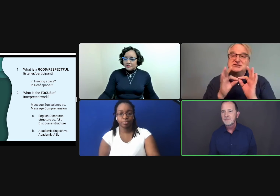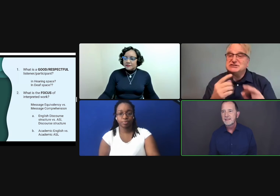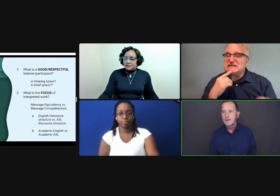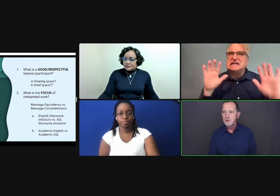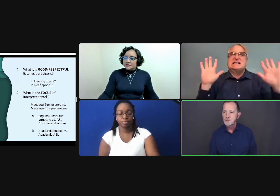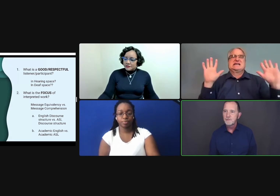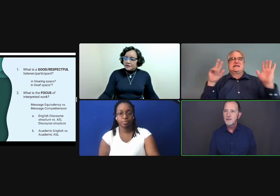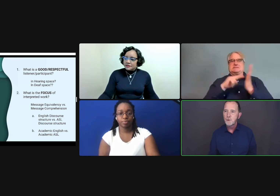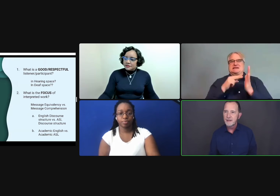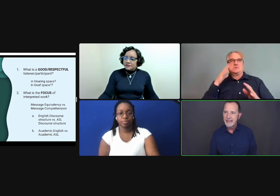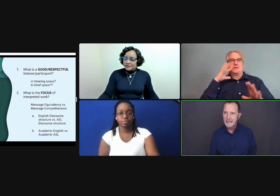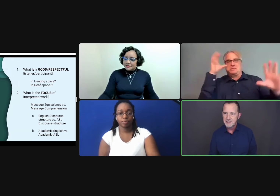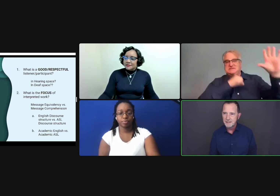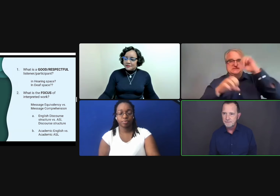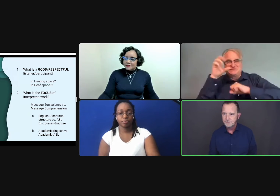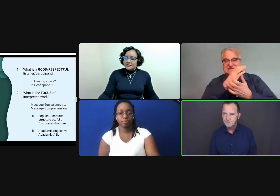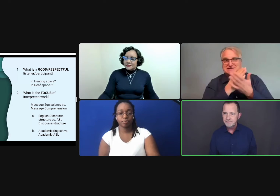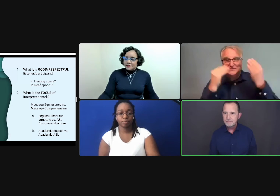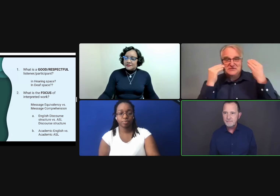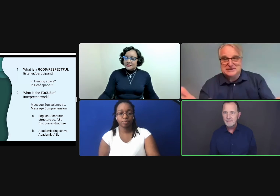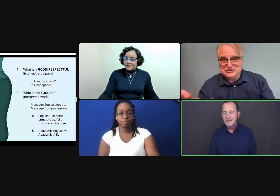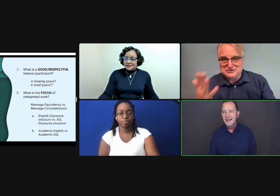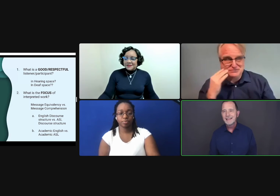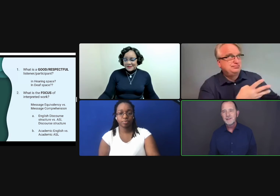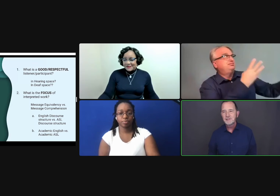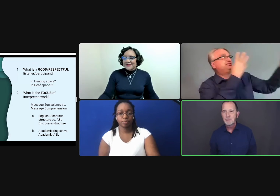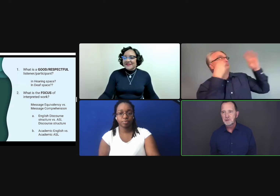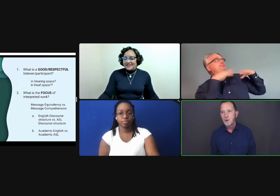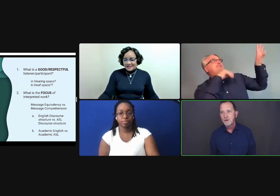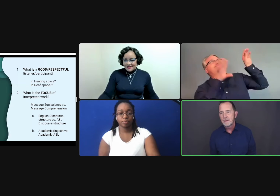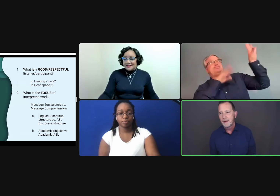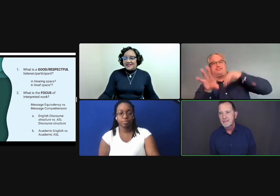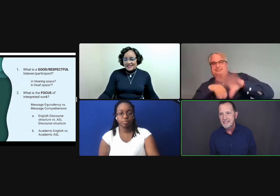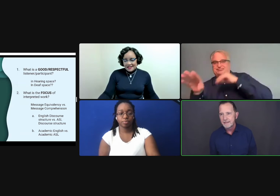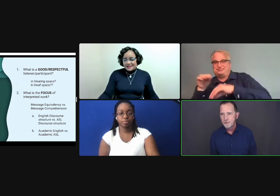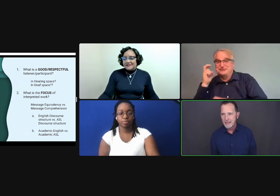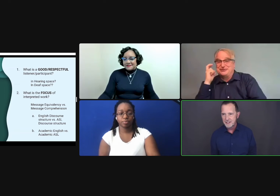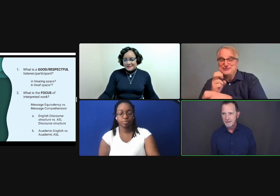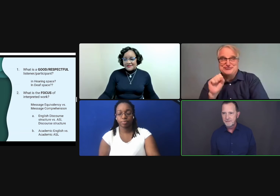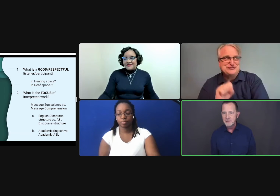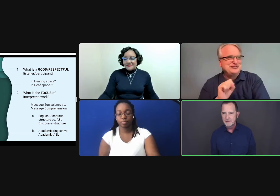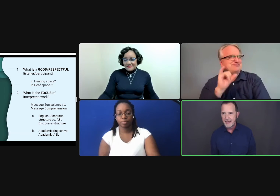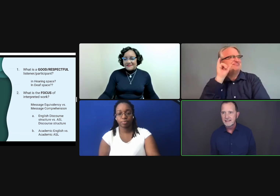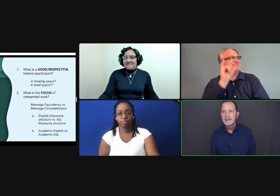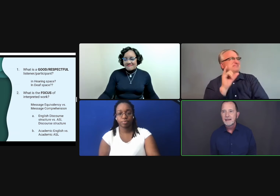The deaf person will feel more engaged. I know that interpreters worry about missing information if they do that.